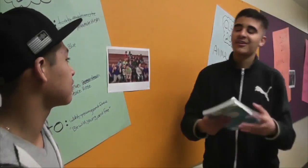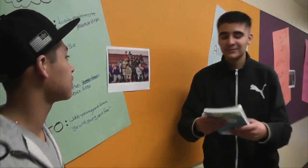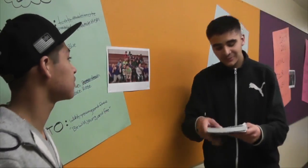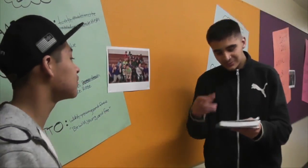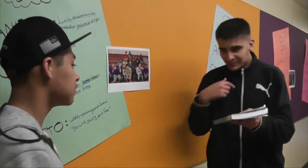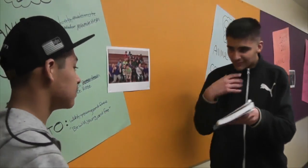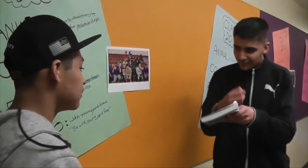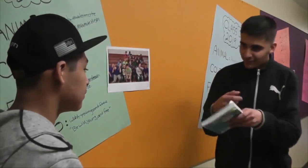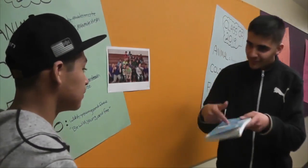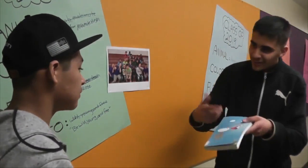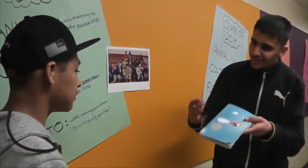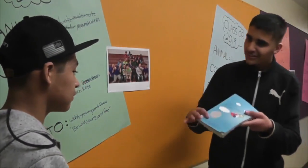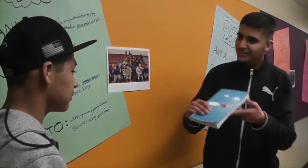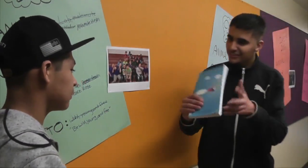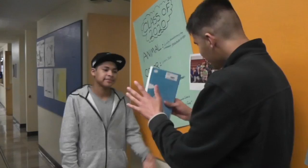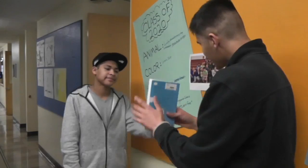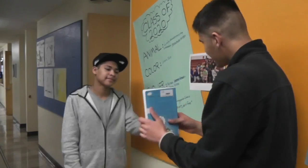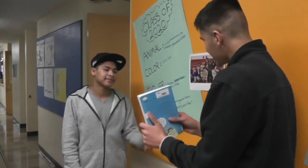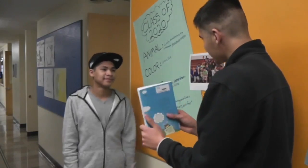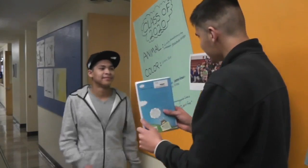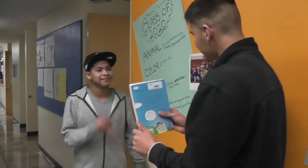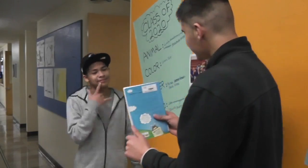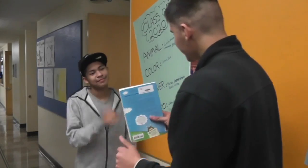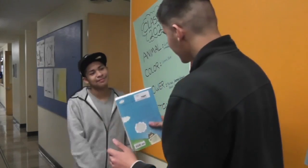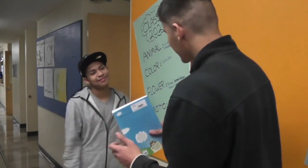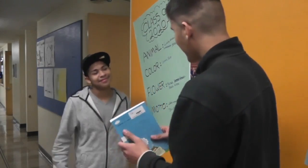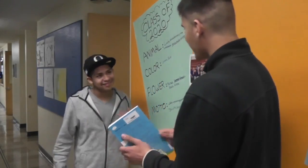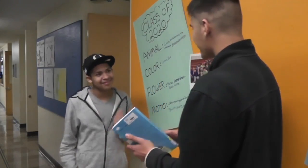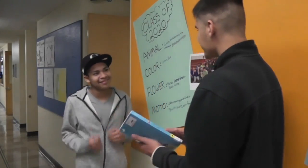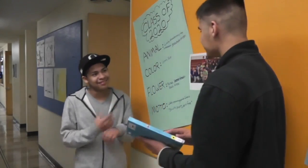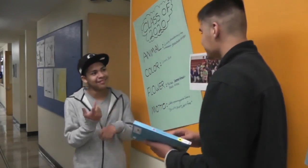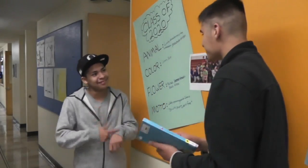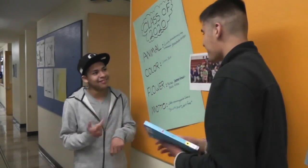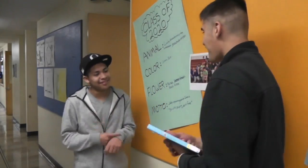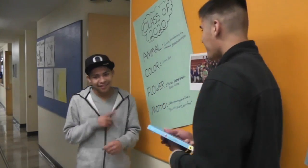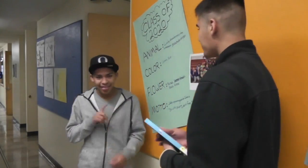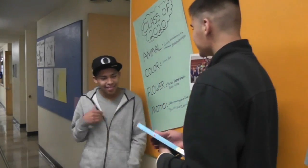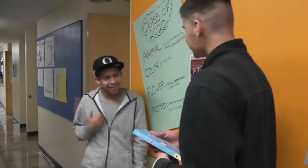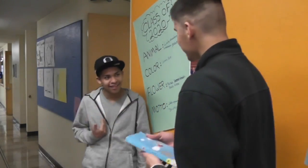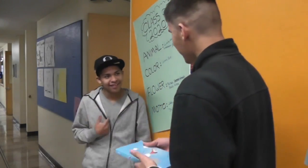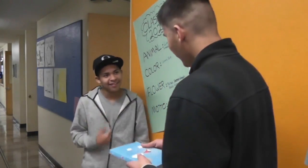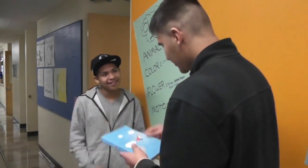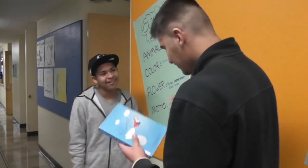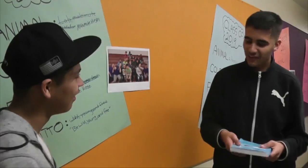I have the book. Oh, really? You wasted my time because I walked all the way to here.